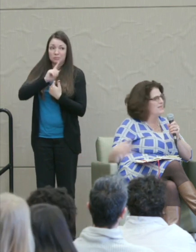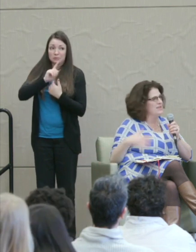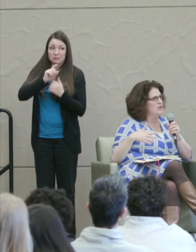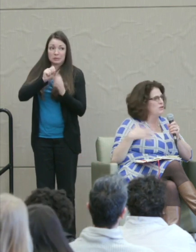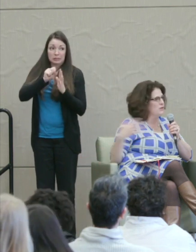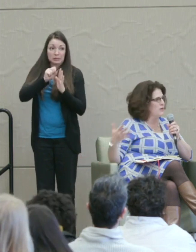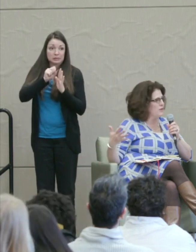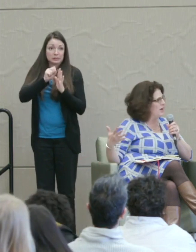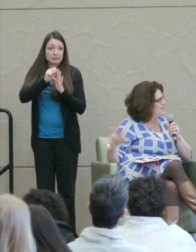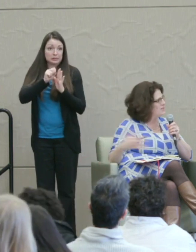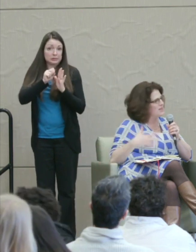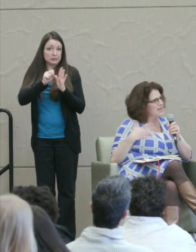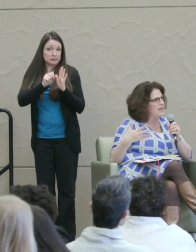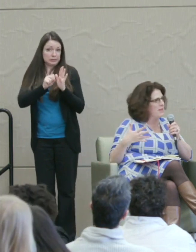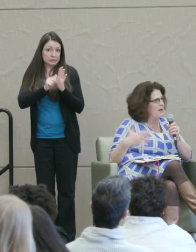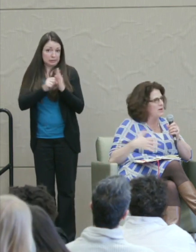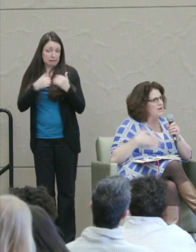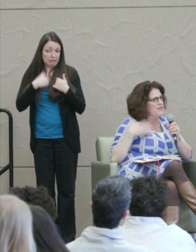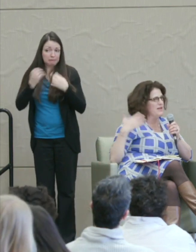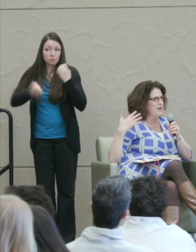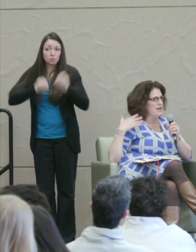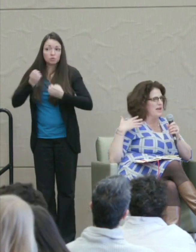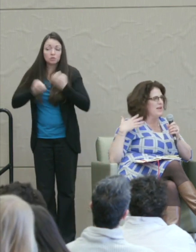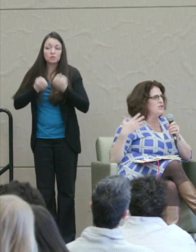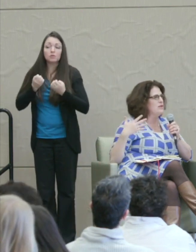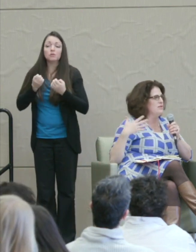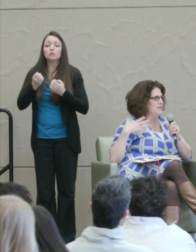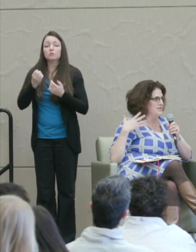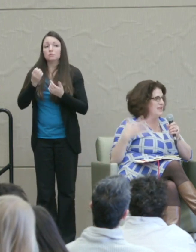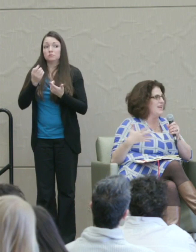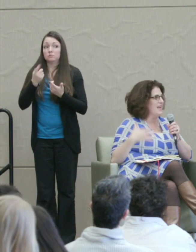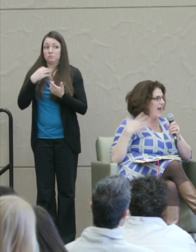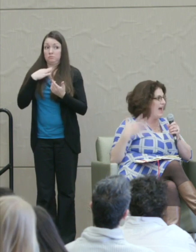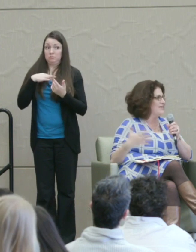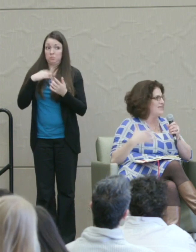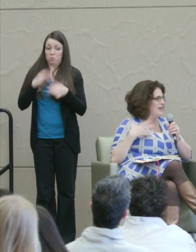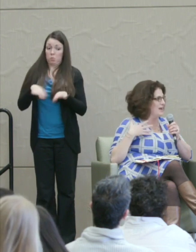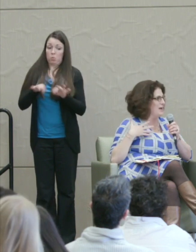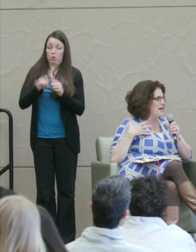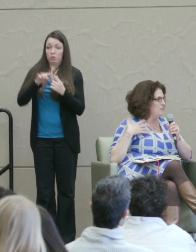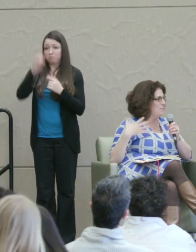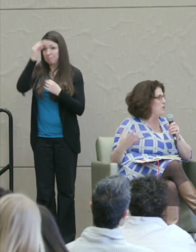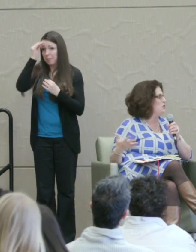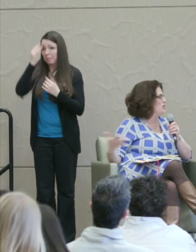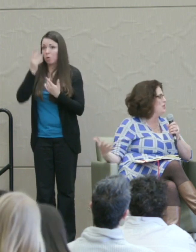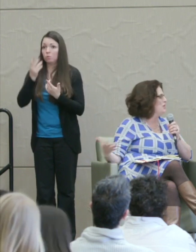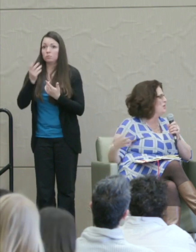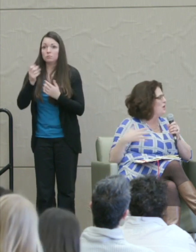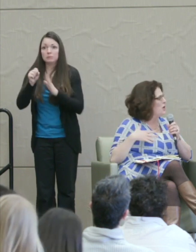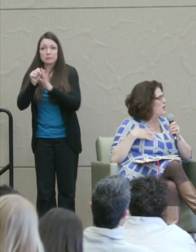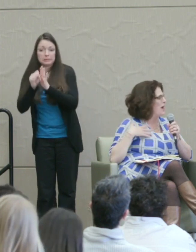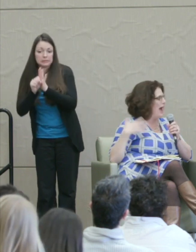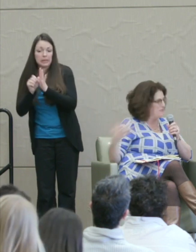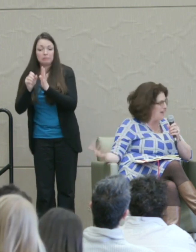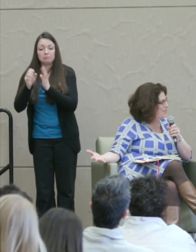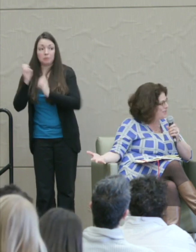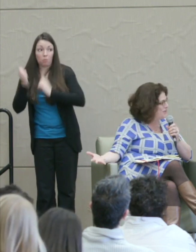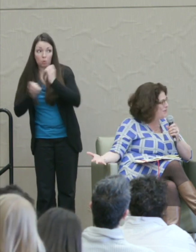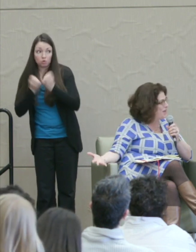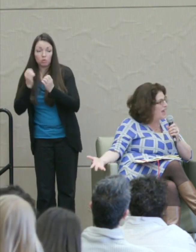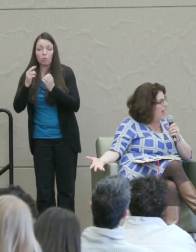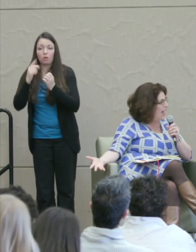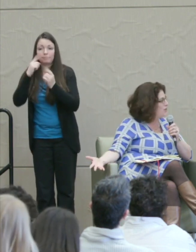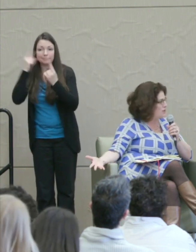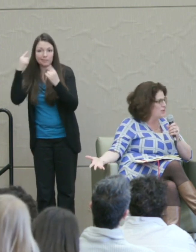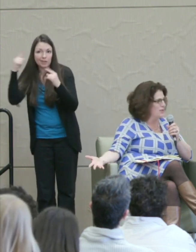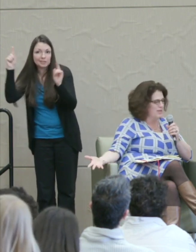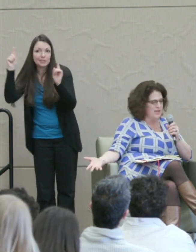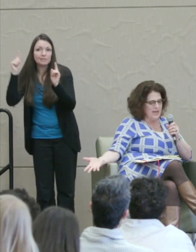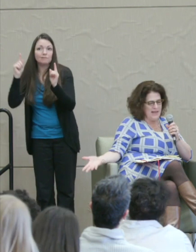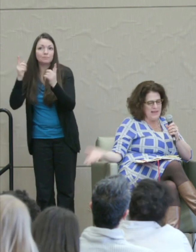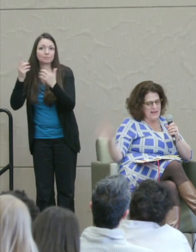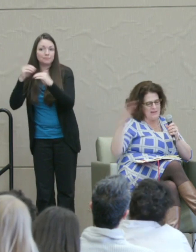Is it useful for us to think about the state as an emotional or affective actor?